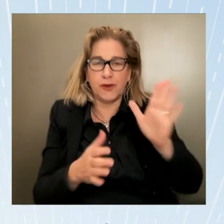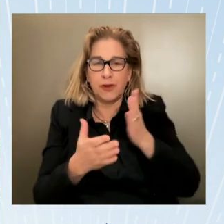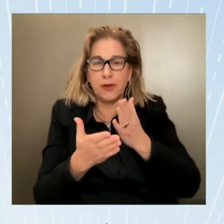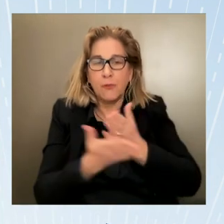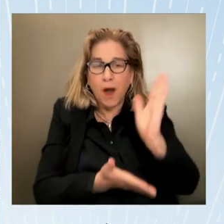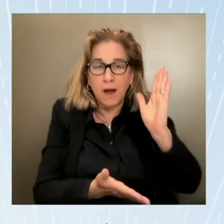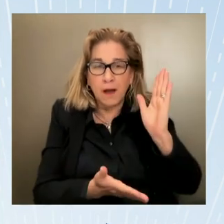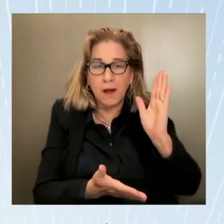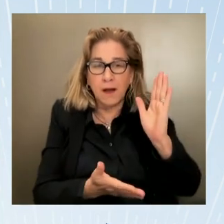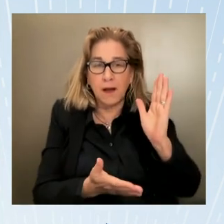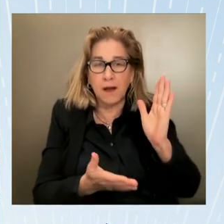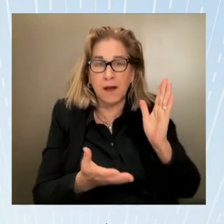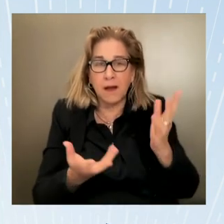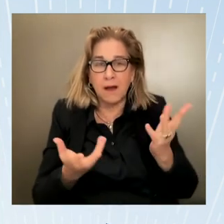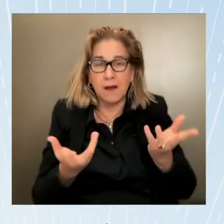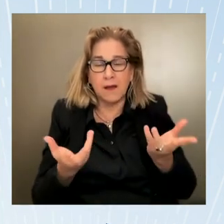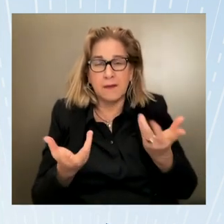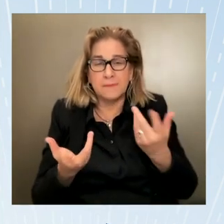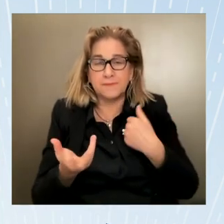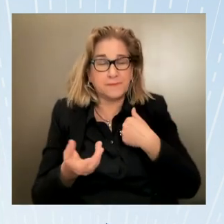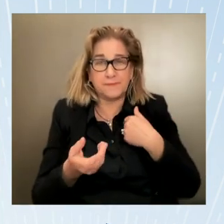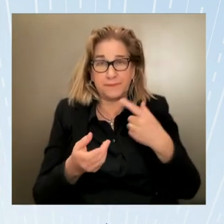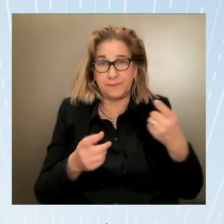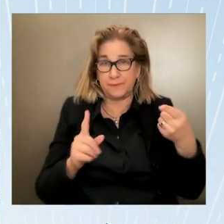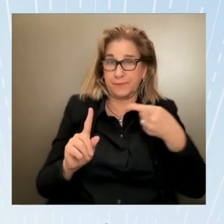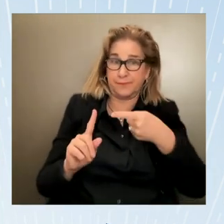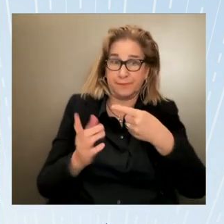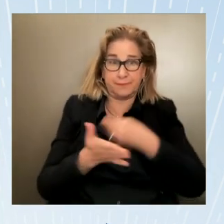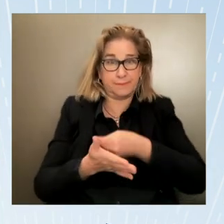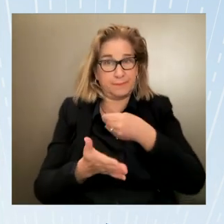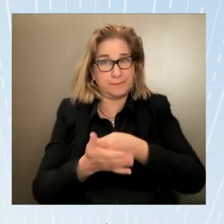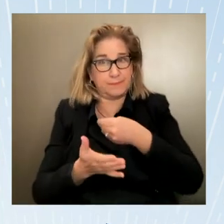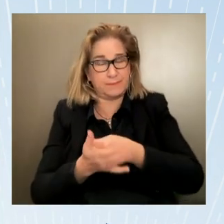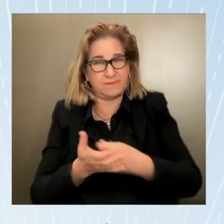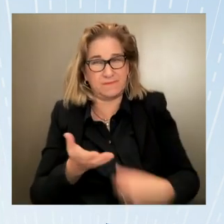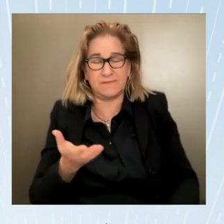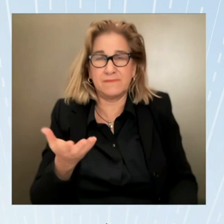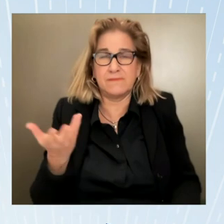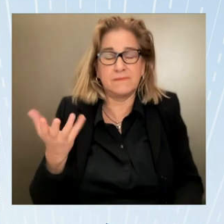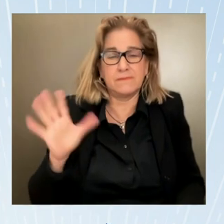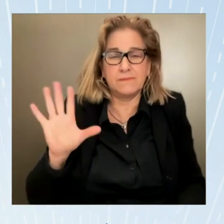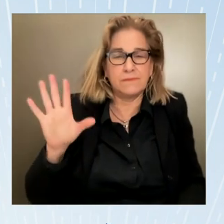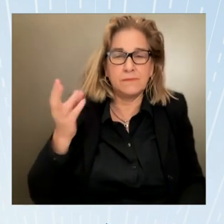United States human trafficking disproportionately impacts marginalized communities it undermines